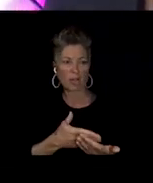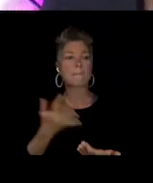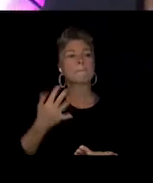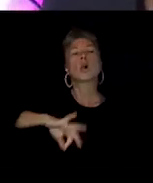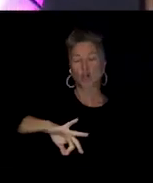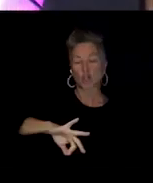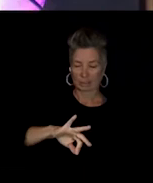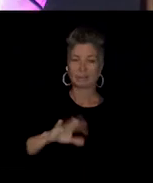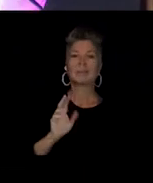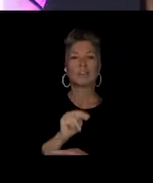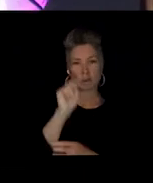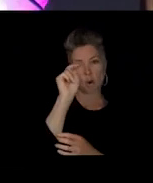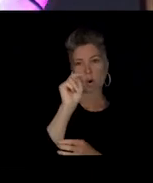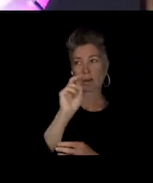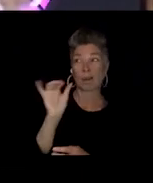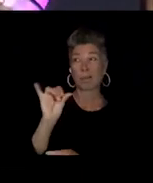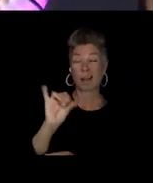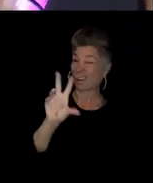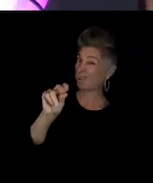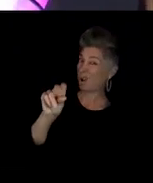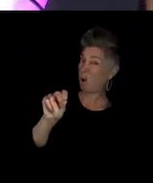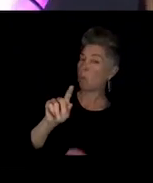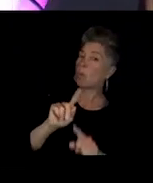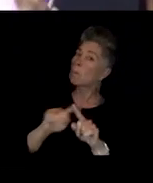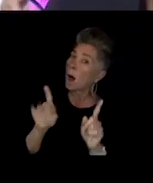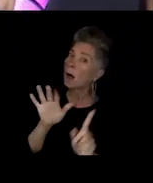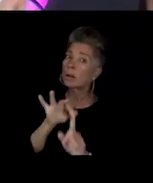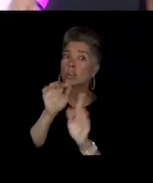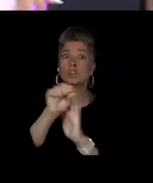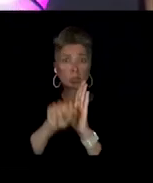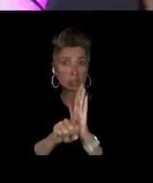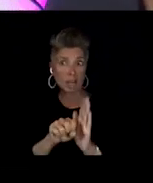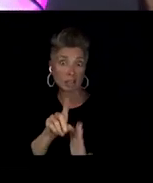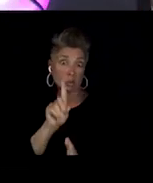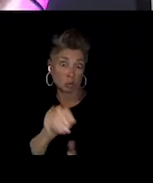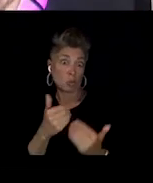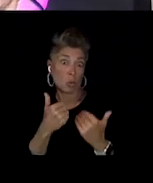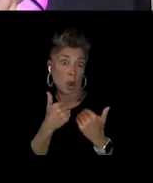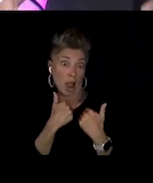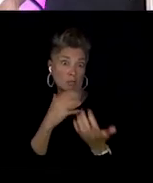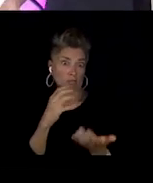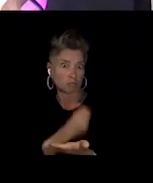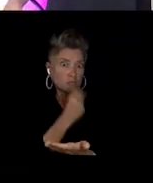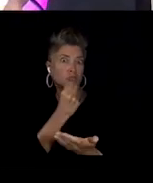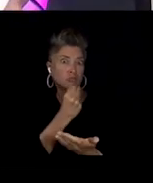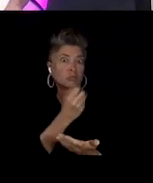But in certain states like we do get better resources because we're up here.